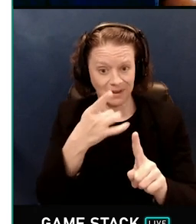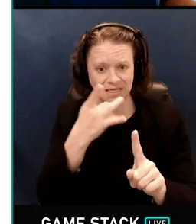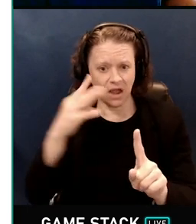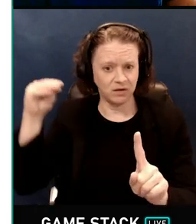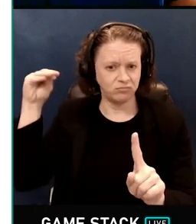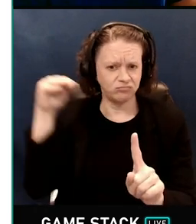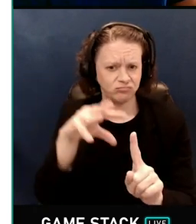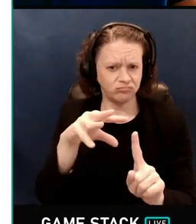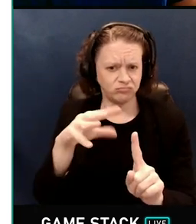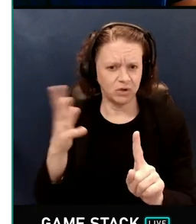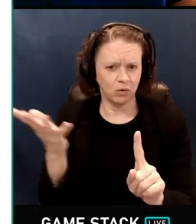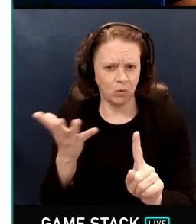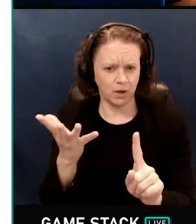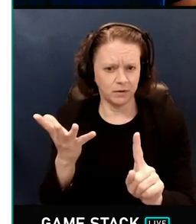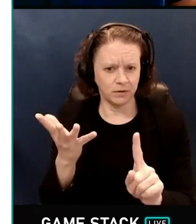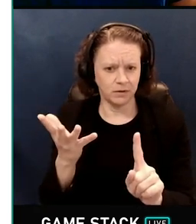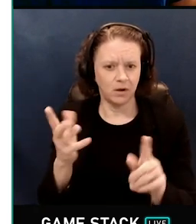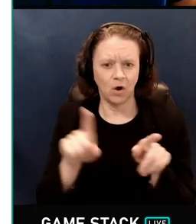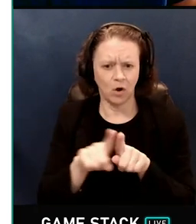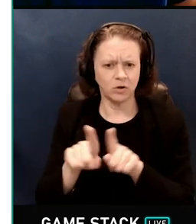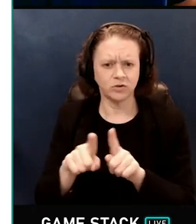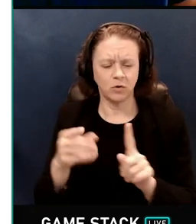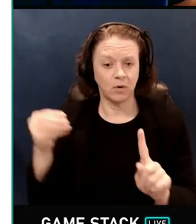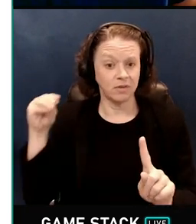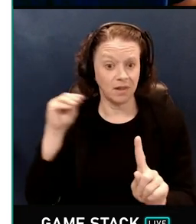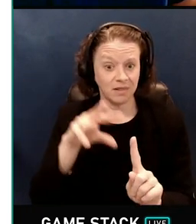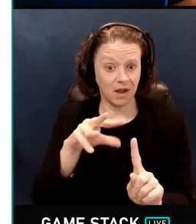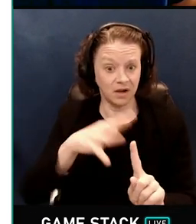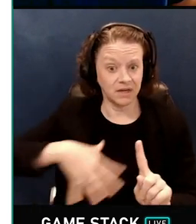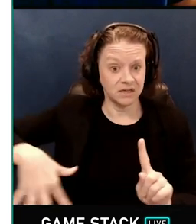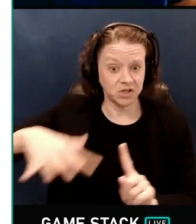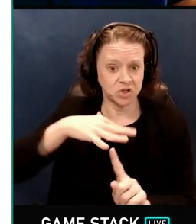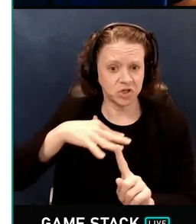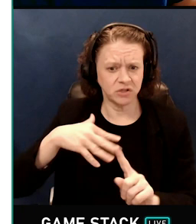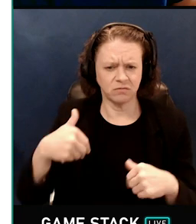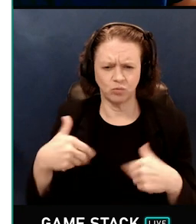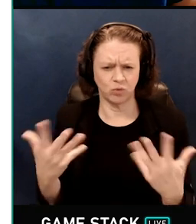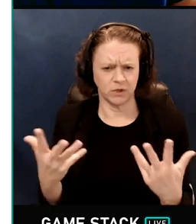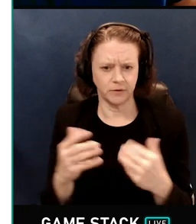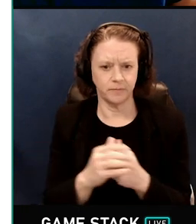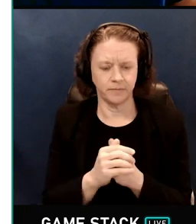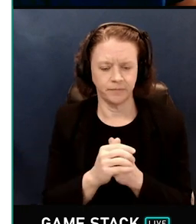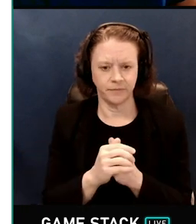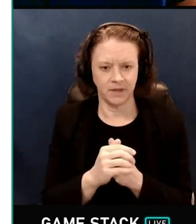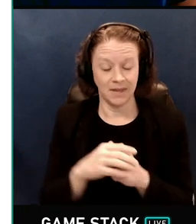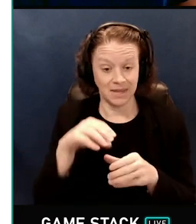What are the local lighting conditions? In Minecraft, we try to get close to per pixel